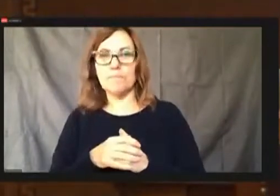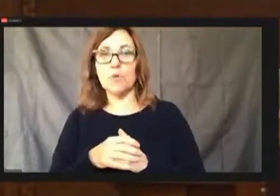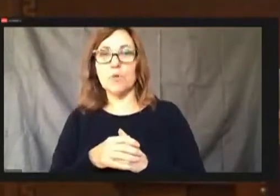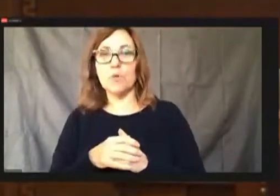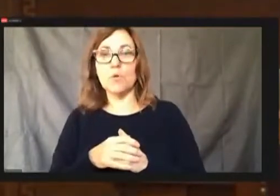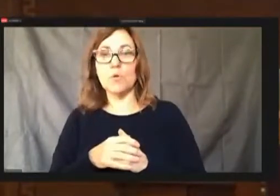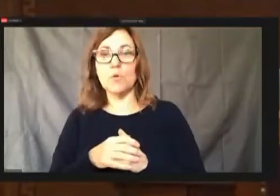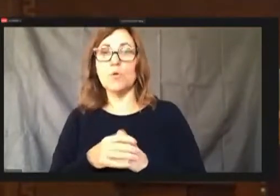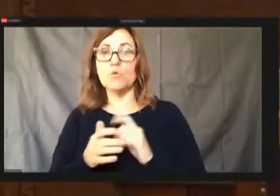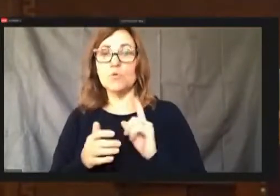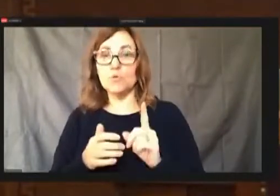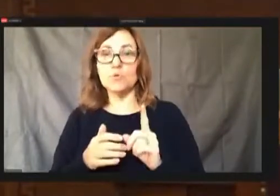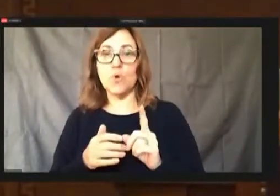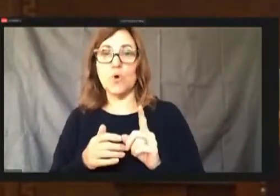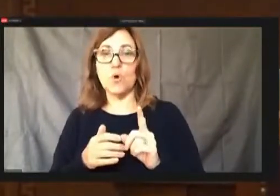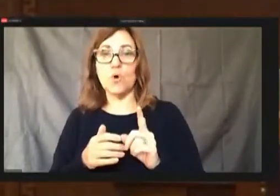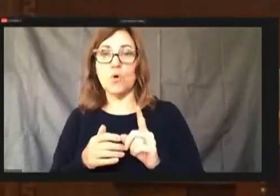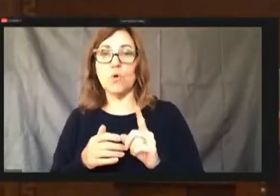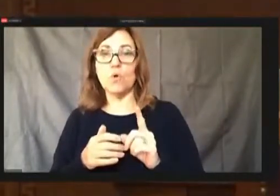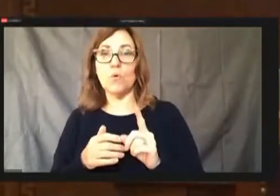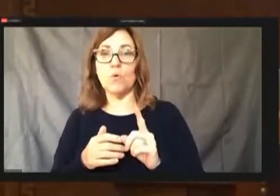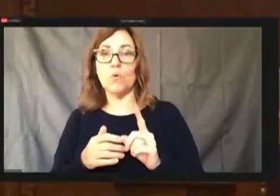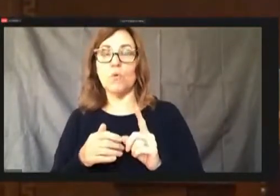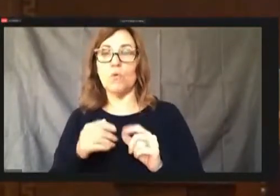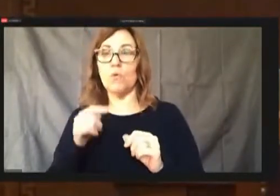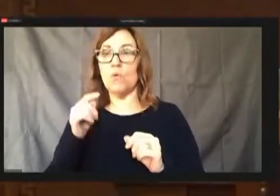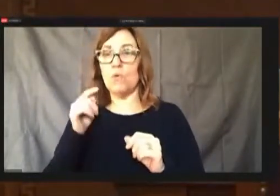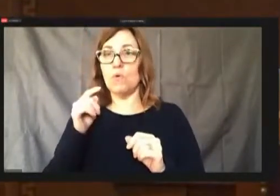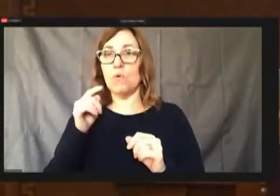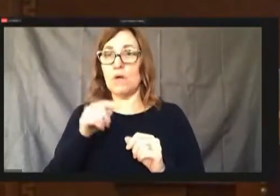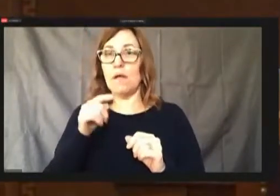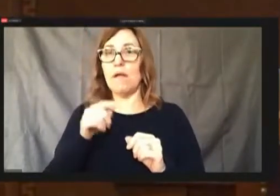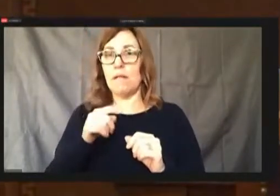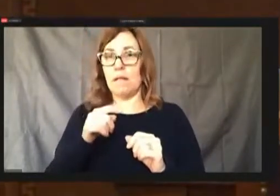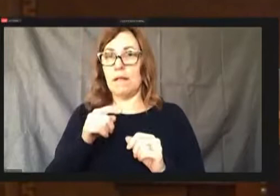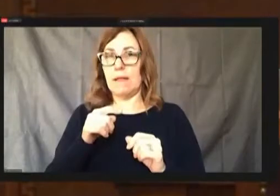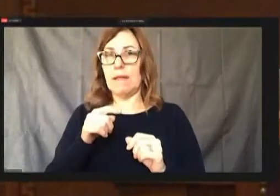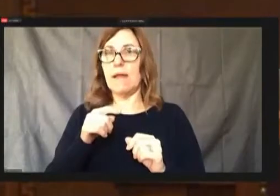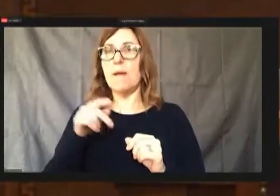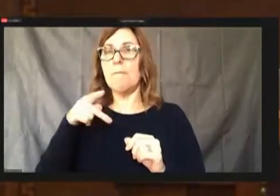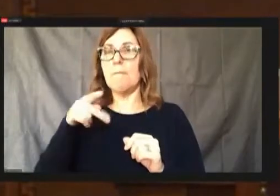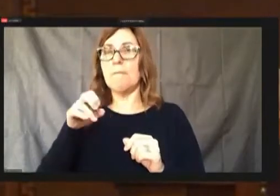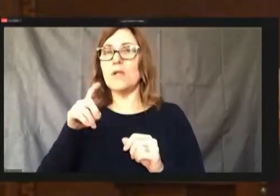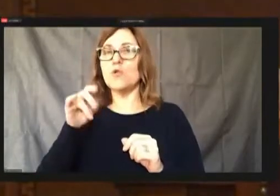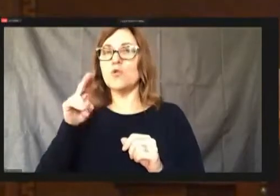The doodles budget eliminated the Office of Community Affairs, which used to do the outreach